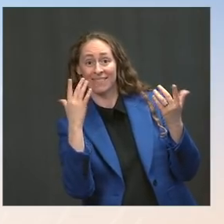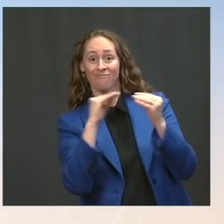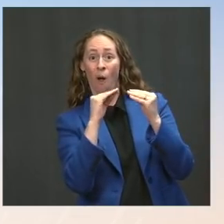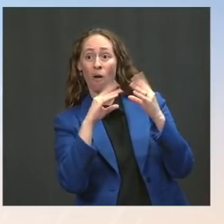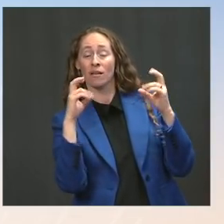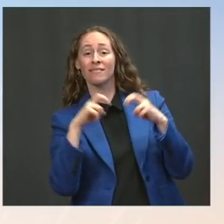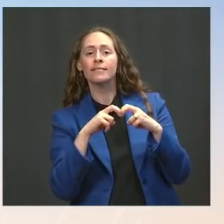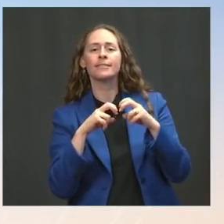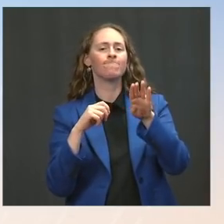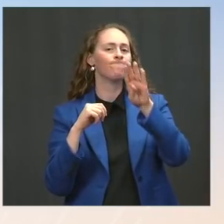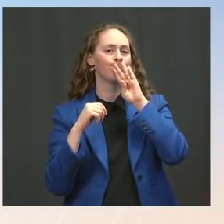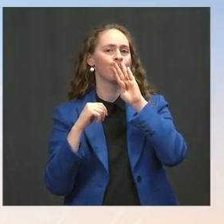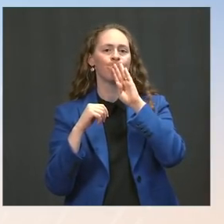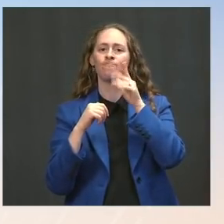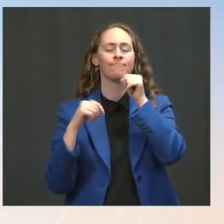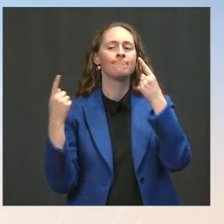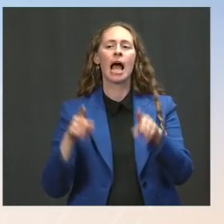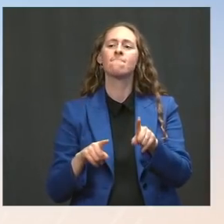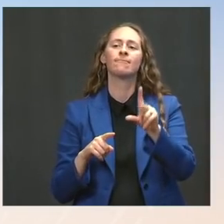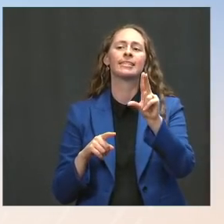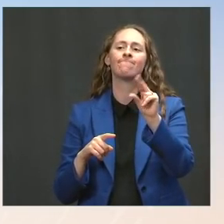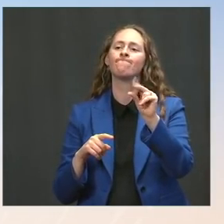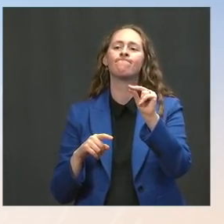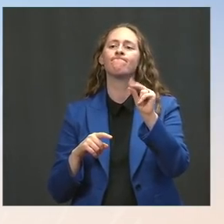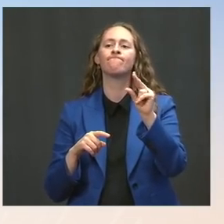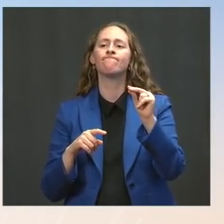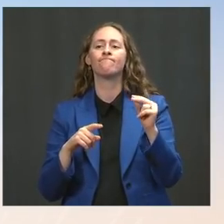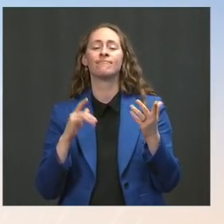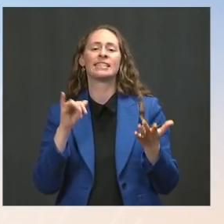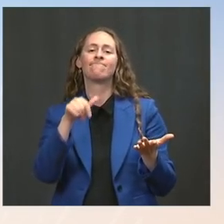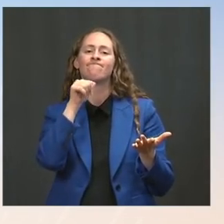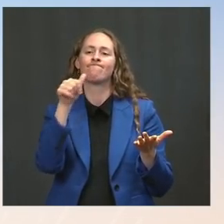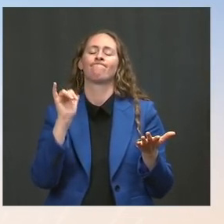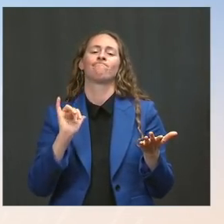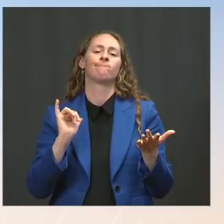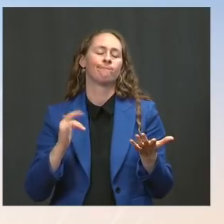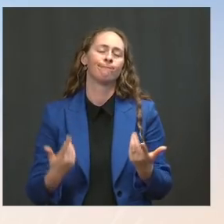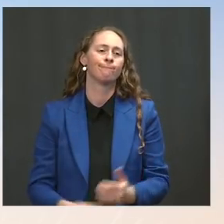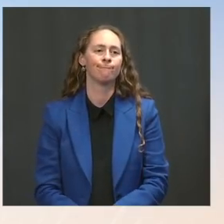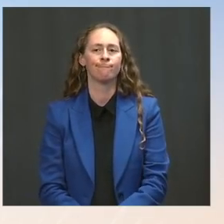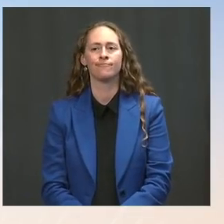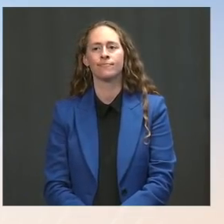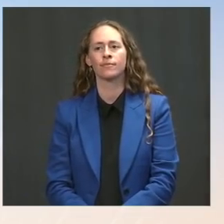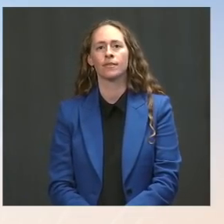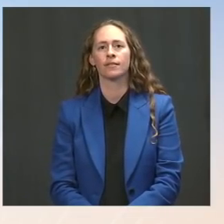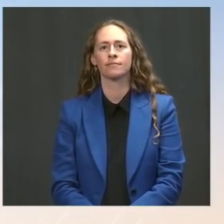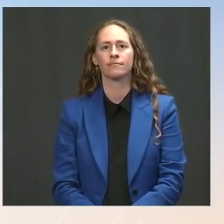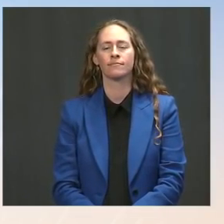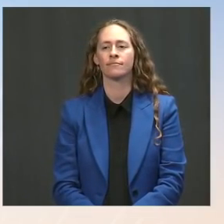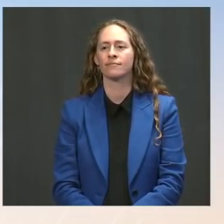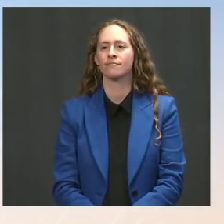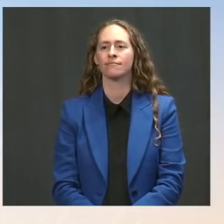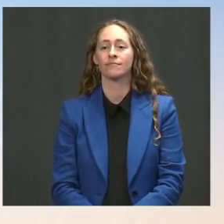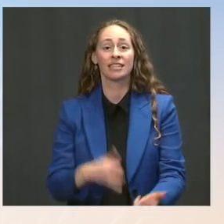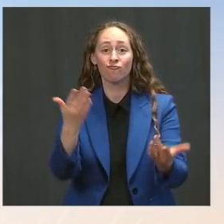and it wasn't -- that was not the purpose of these meetings. Go ahead, Kaitlan. And I'll go to you, Mike, next, and then we'll go around the room. The Press: Two questions for you: